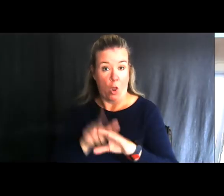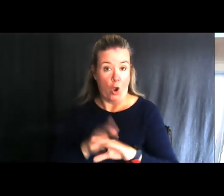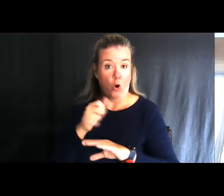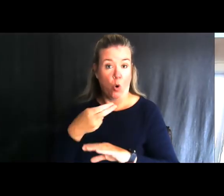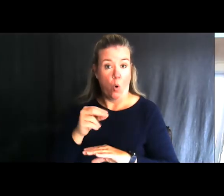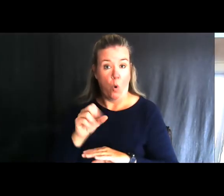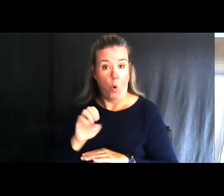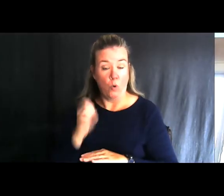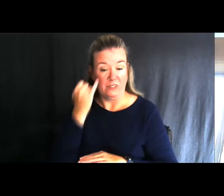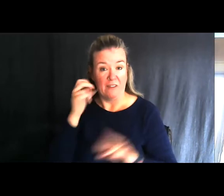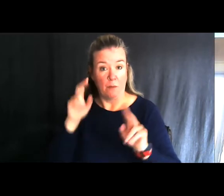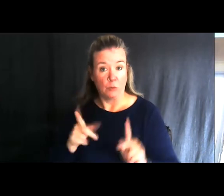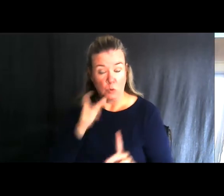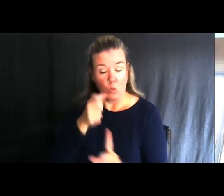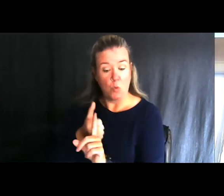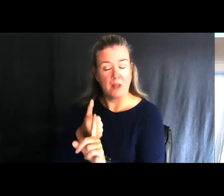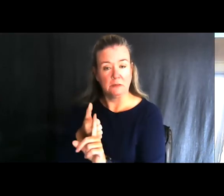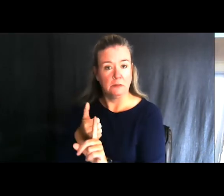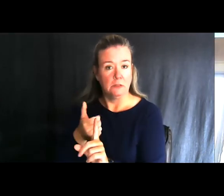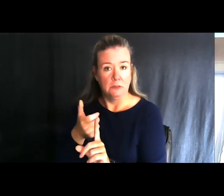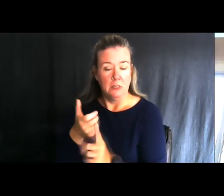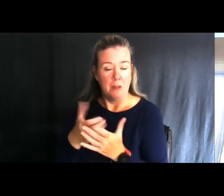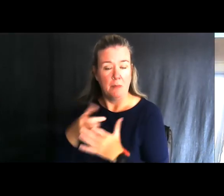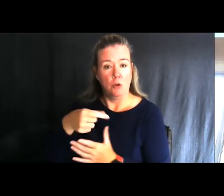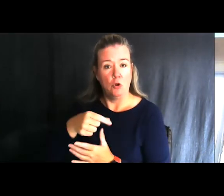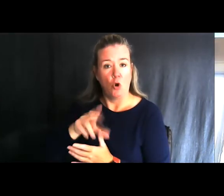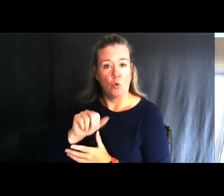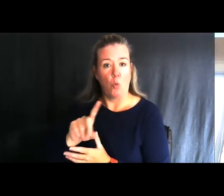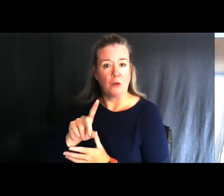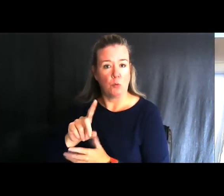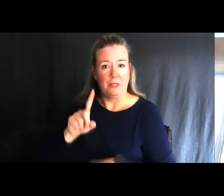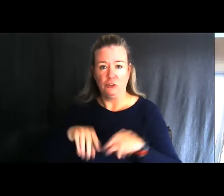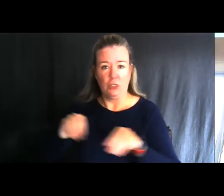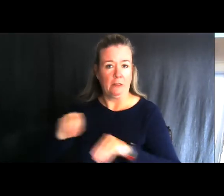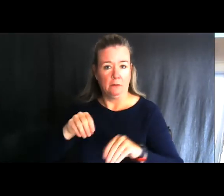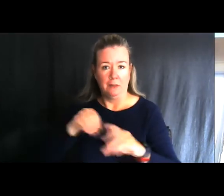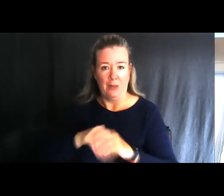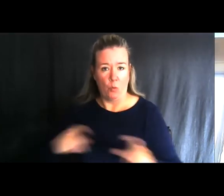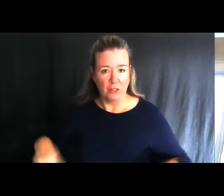had a person that was maybe a quadriplegic in a wheelchair that had hardly any mobility